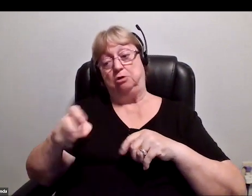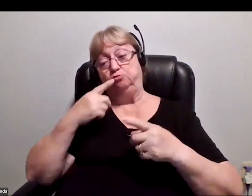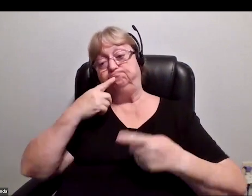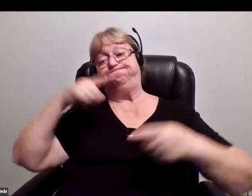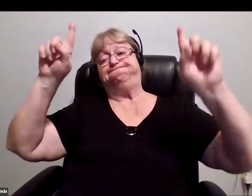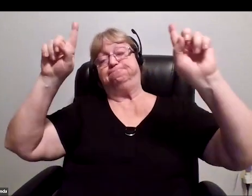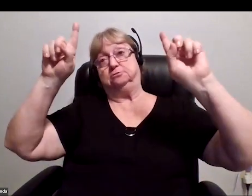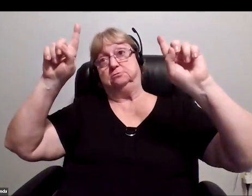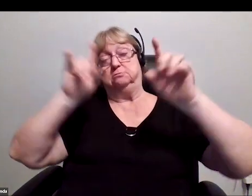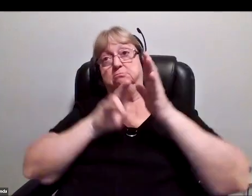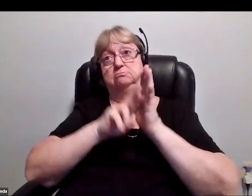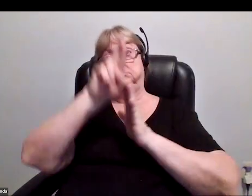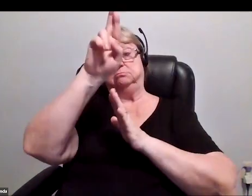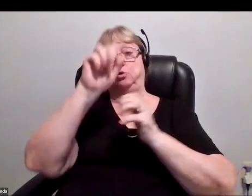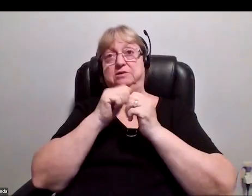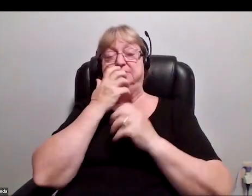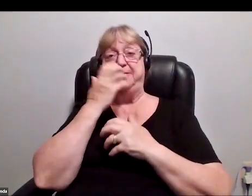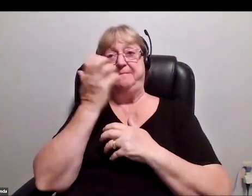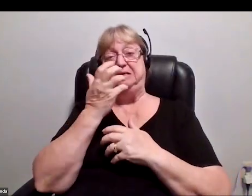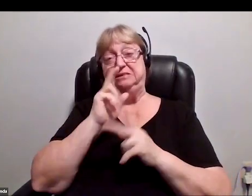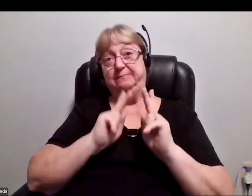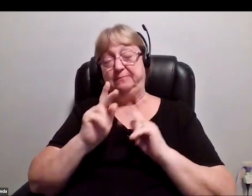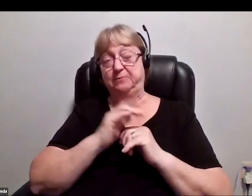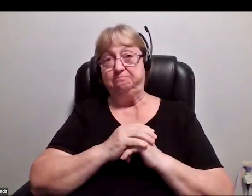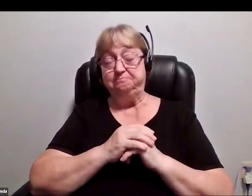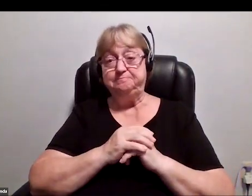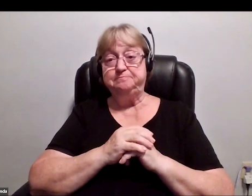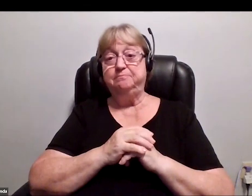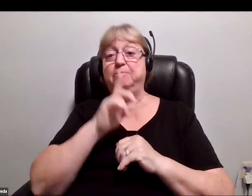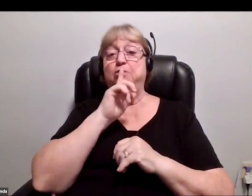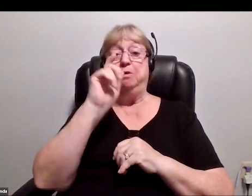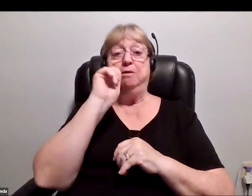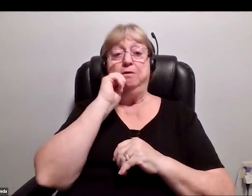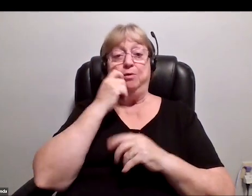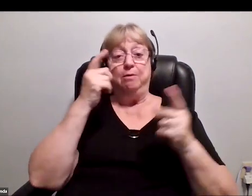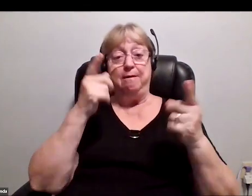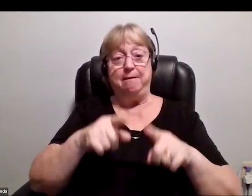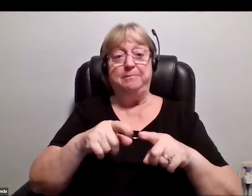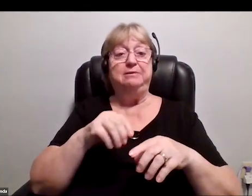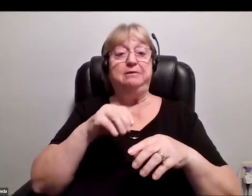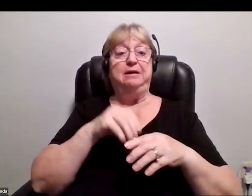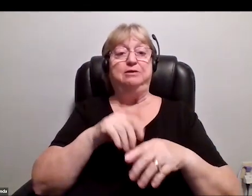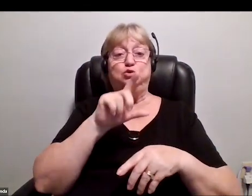with some really amazing people. This really cool thing happened in 2021,